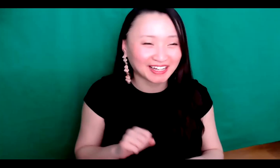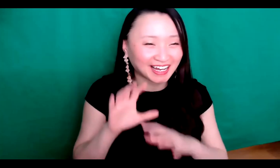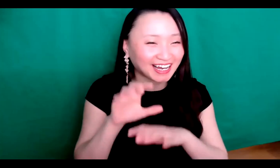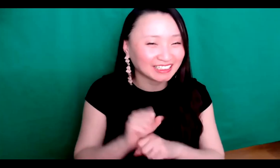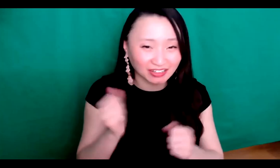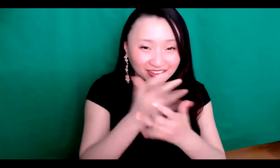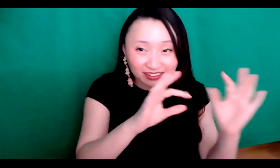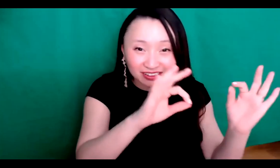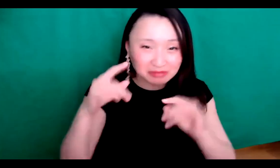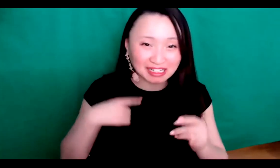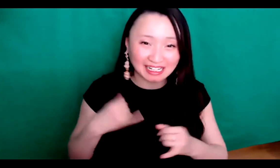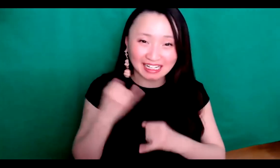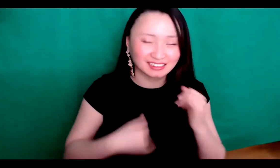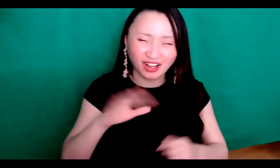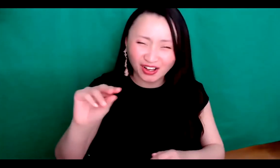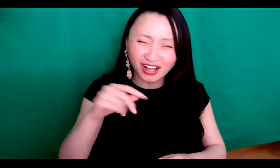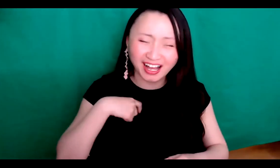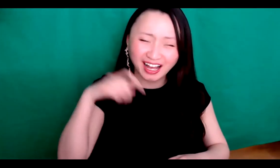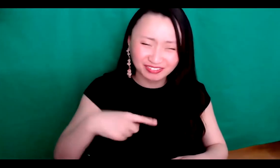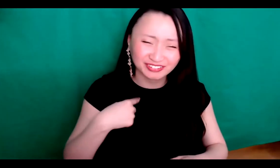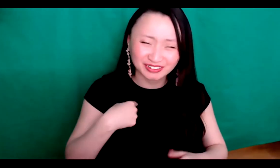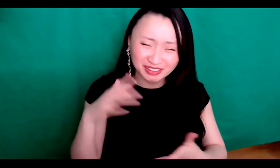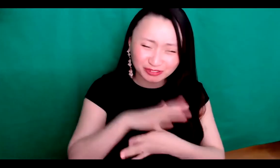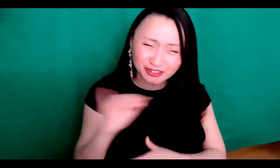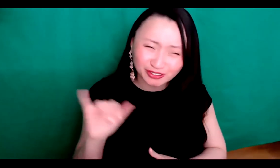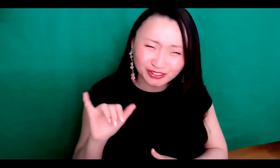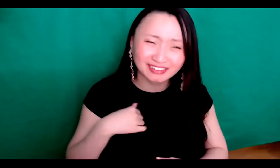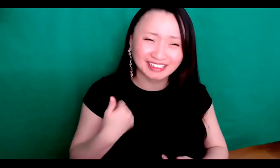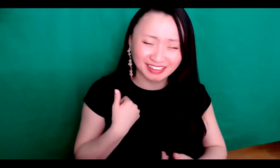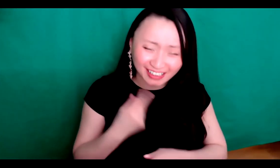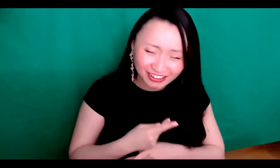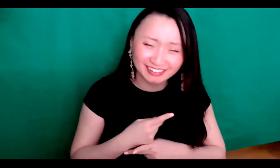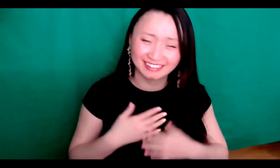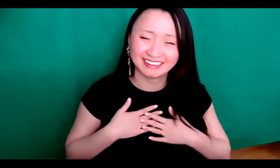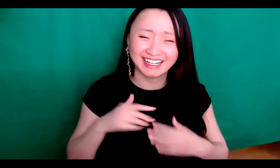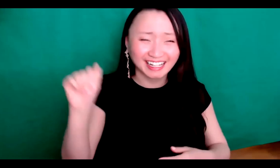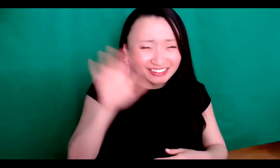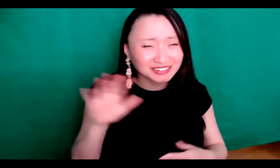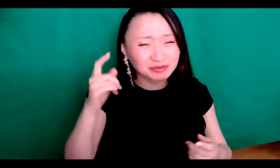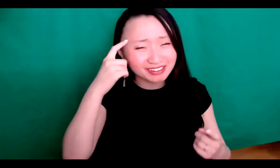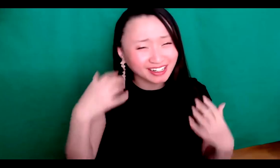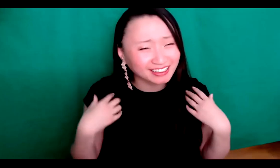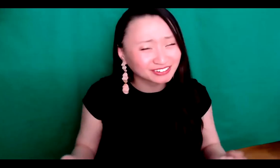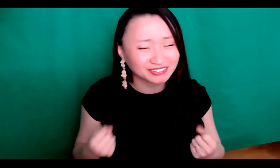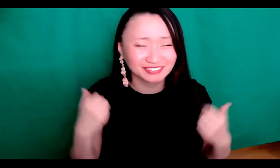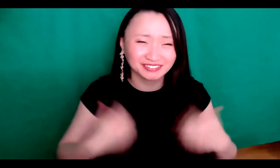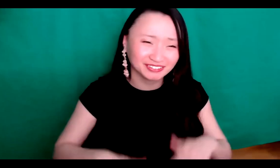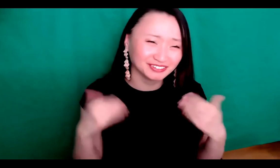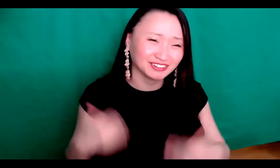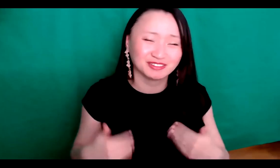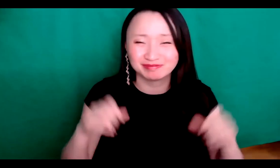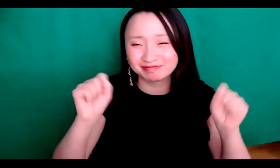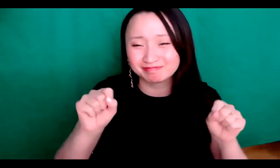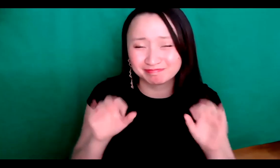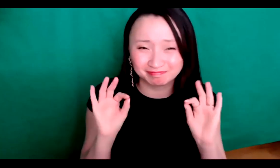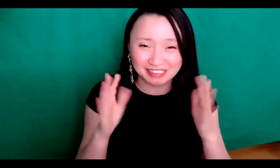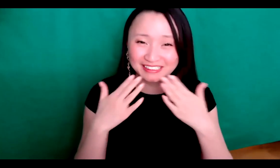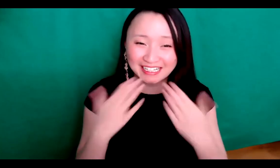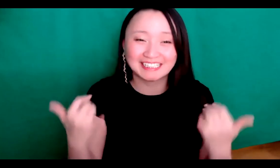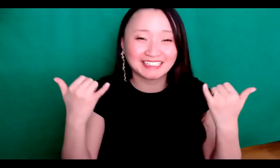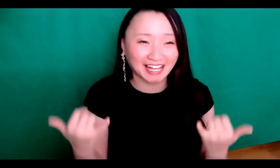I agree with you, Joey old habits. Yes. I'm Asian mental health, I mean all the stories